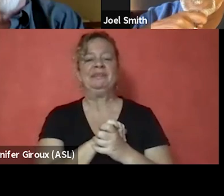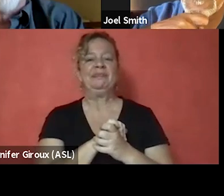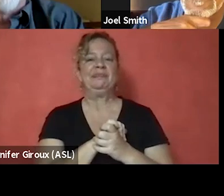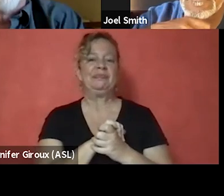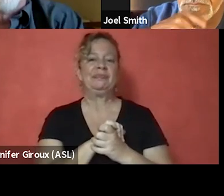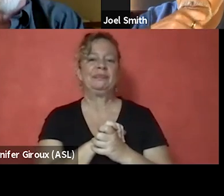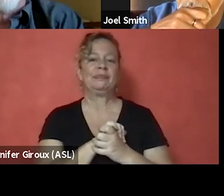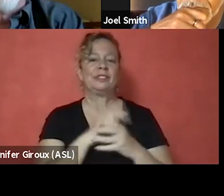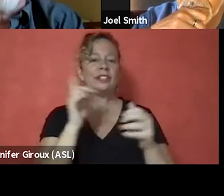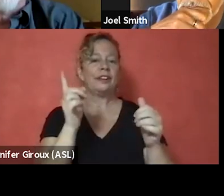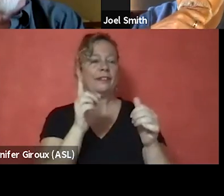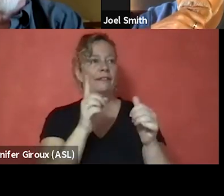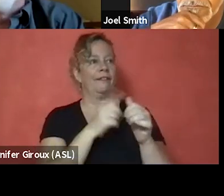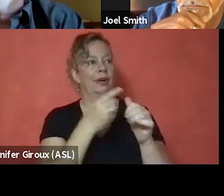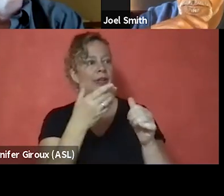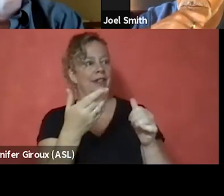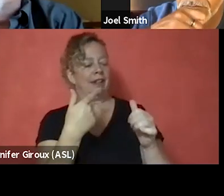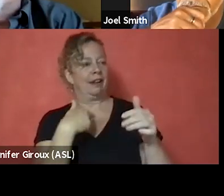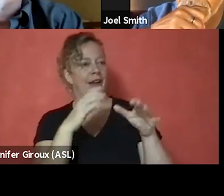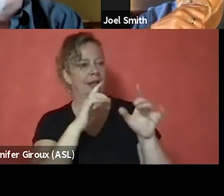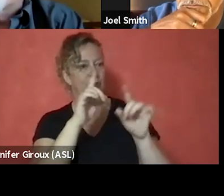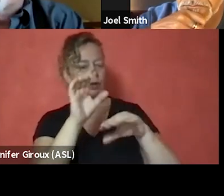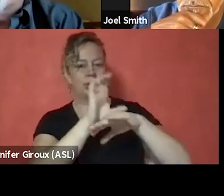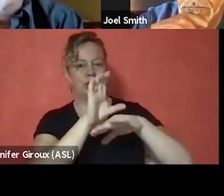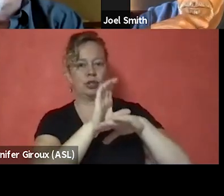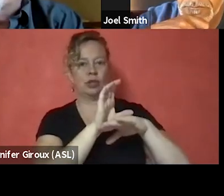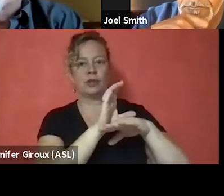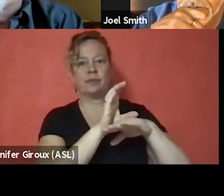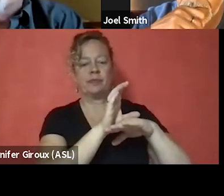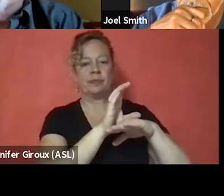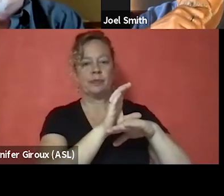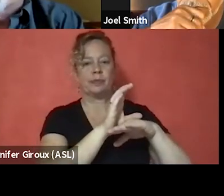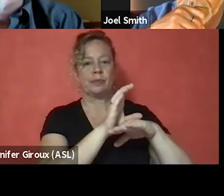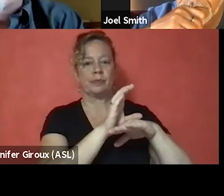The first thing I did, I was going to a church here and I handed a pastor a book.